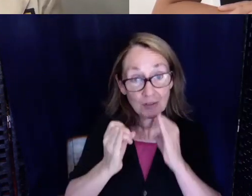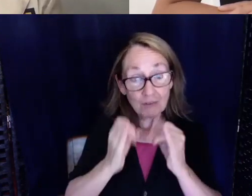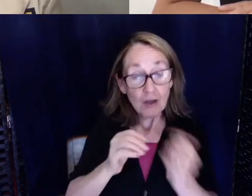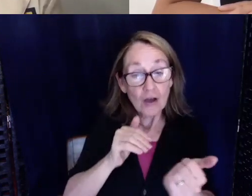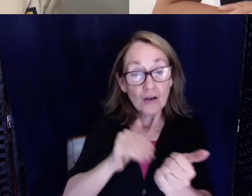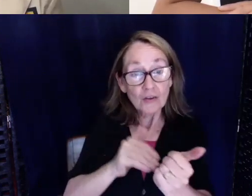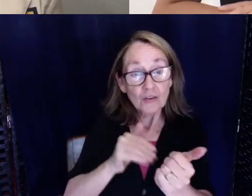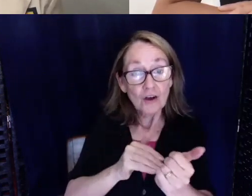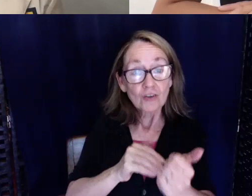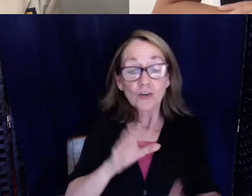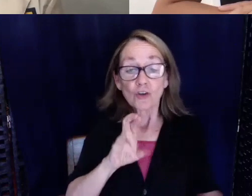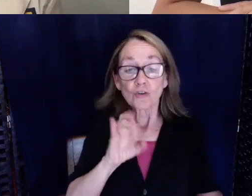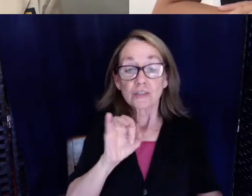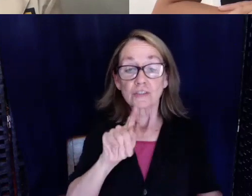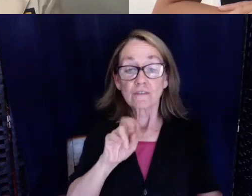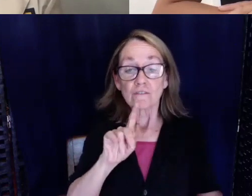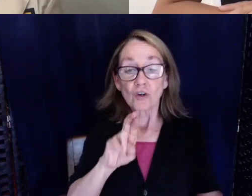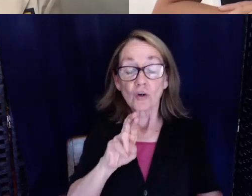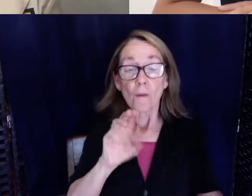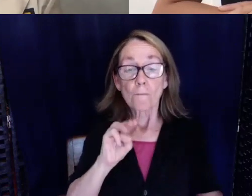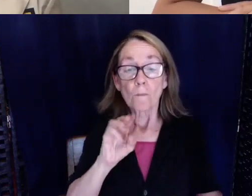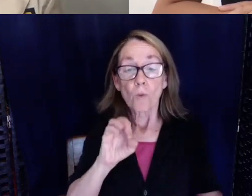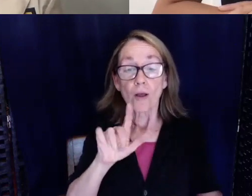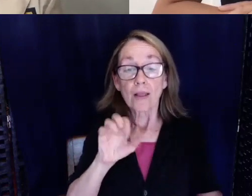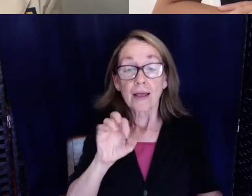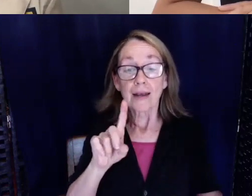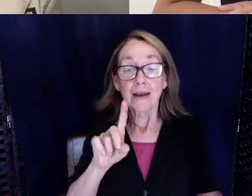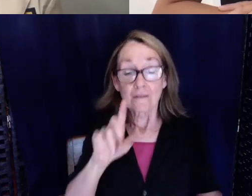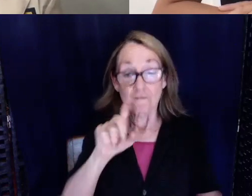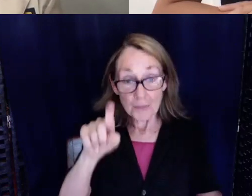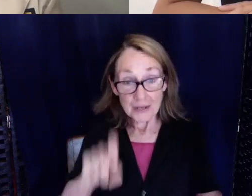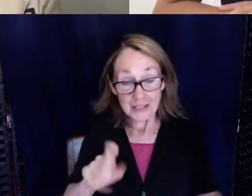Dr. Christopher Moreland from Texas as a part of this virtual speaker series.